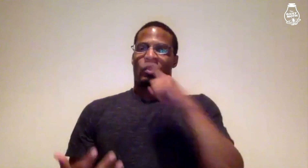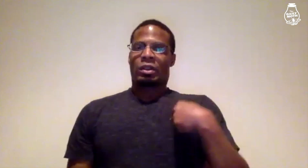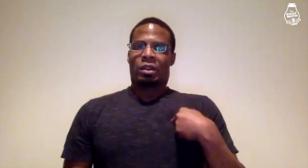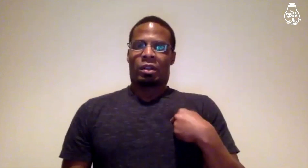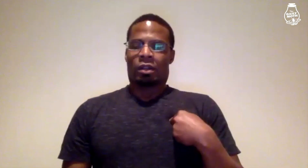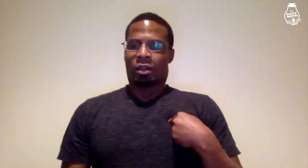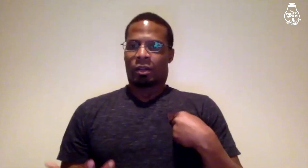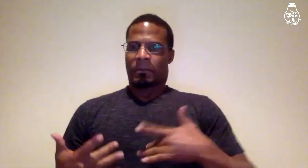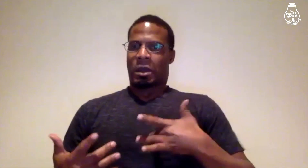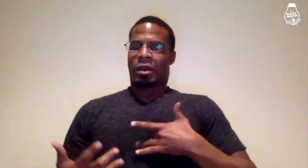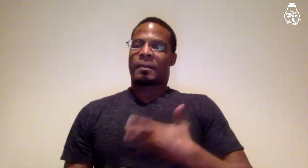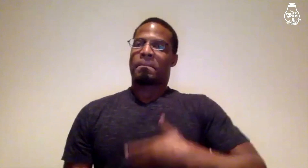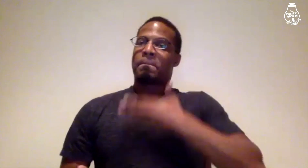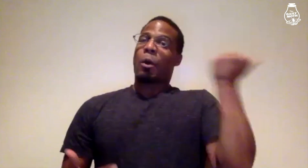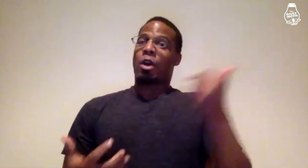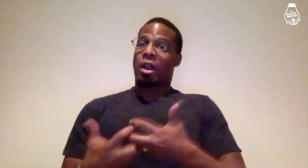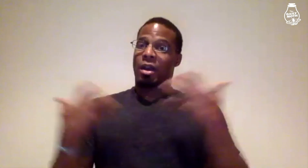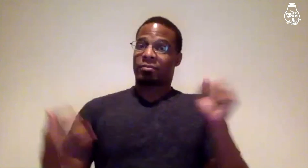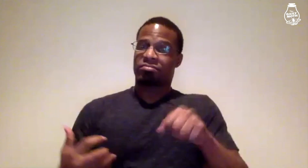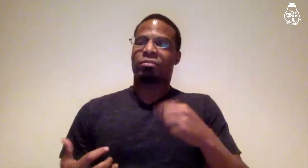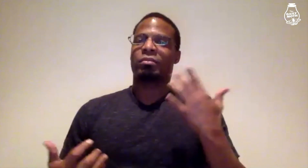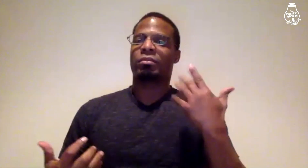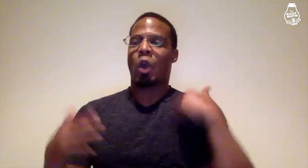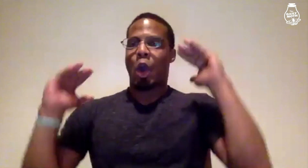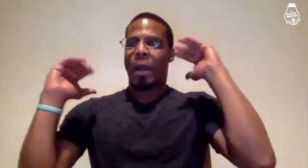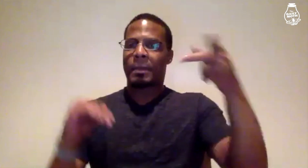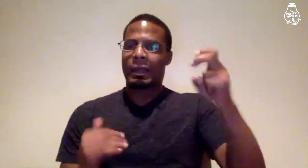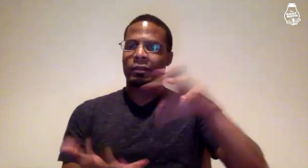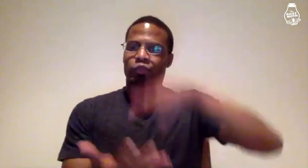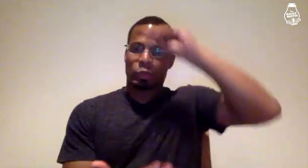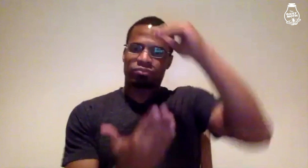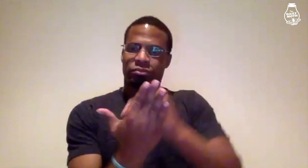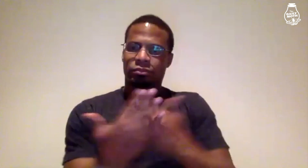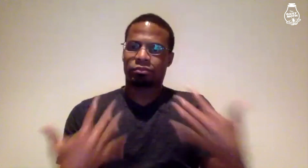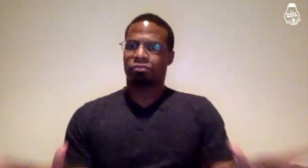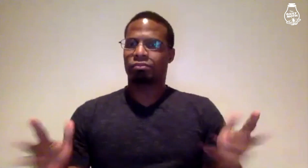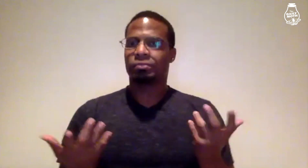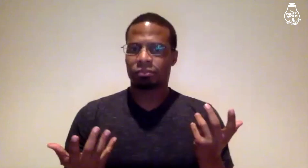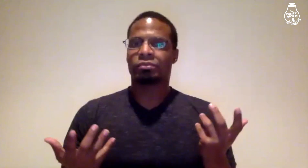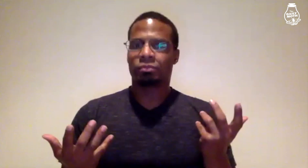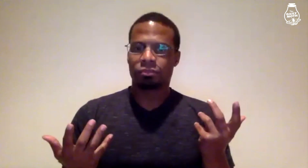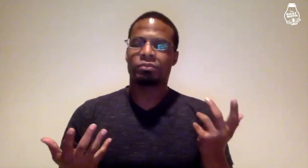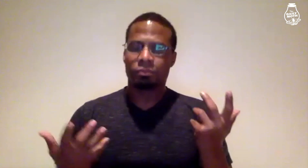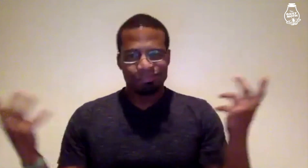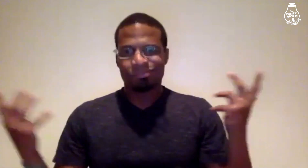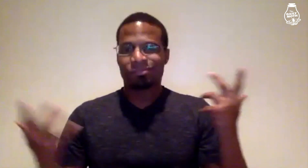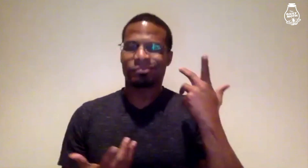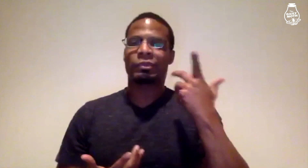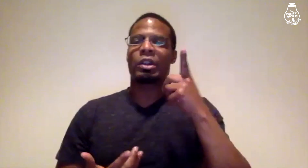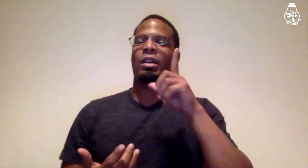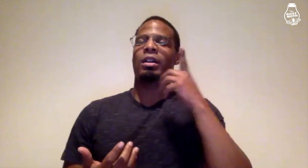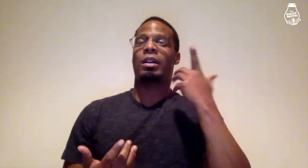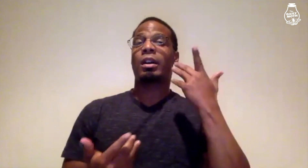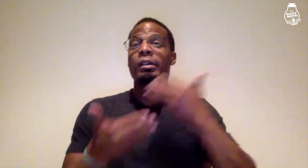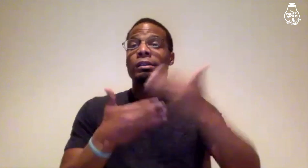Actually, I do feel a lot better. I hope he learned a lesson.